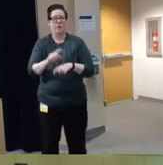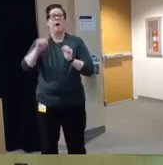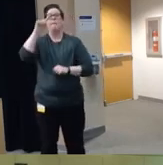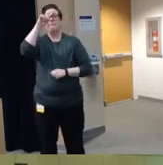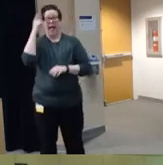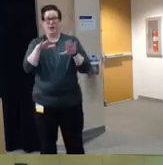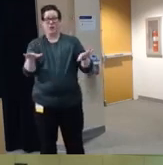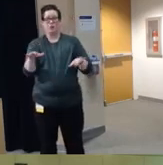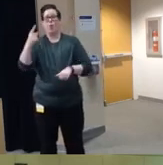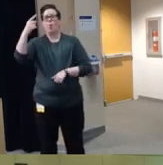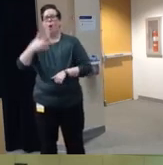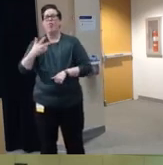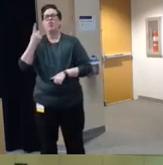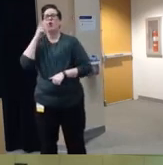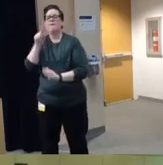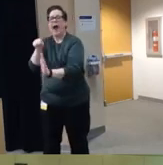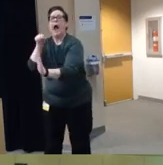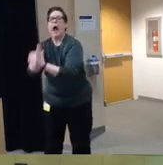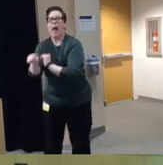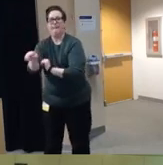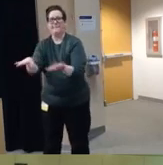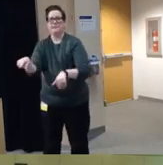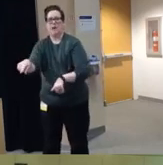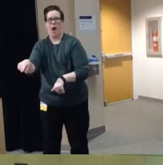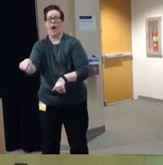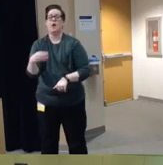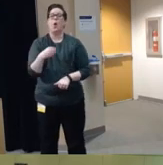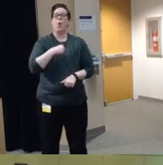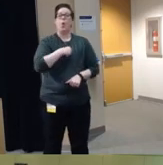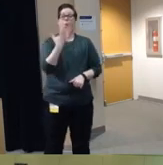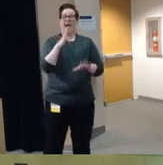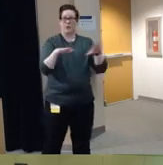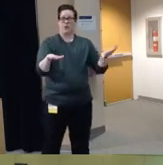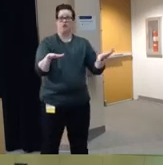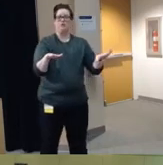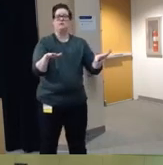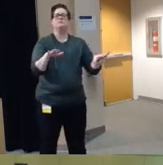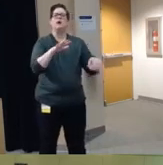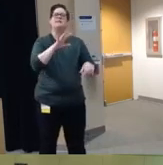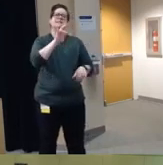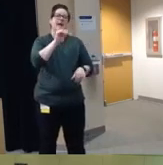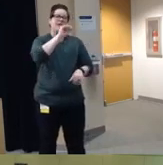homicides um and white children accounted for about 78% of the firearm suicides although